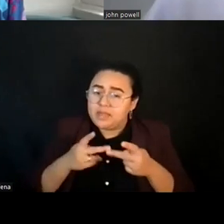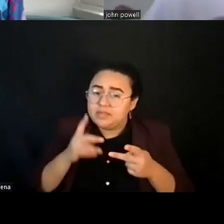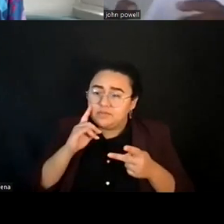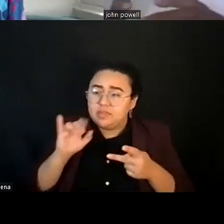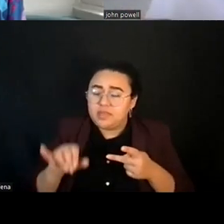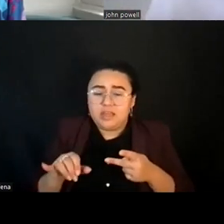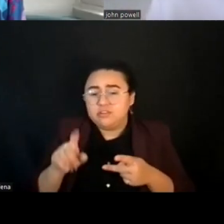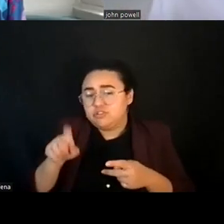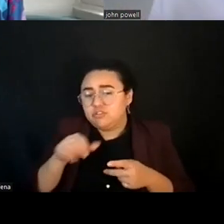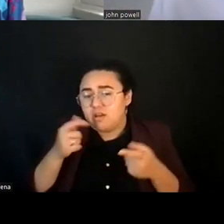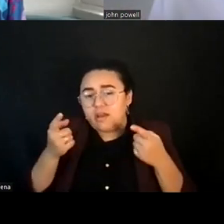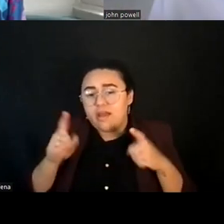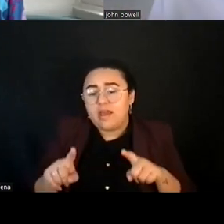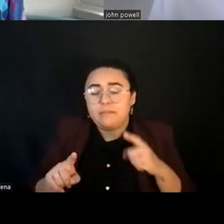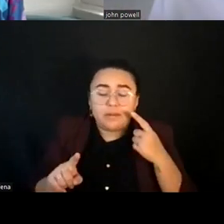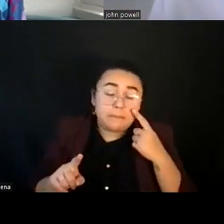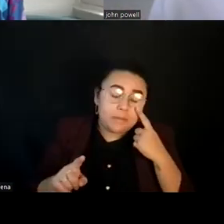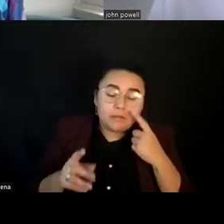The right has sort of weaponized it.